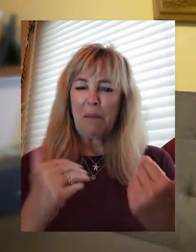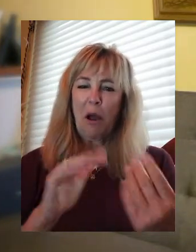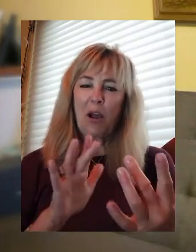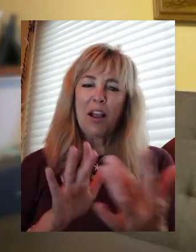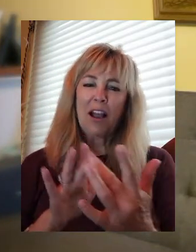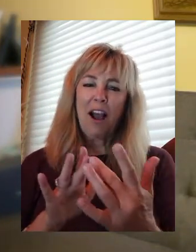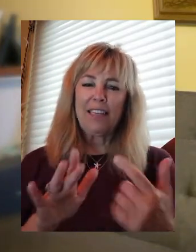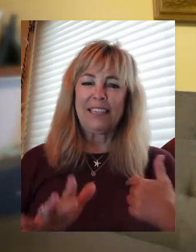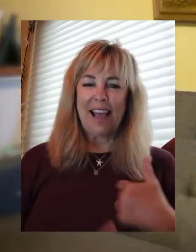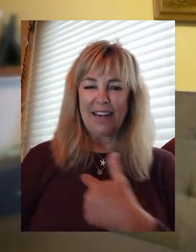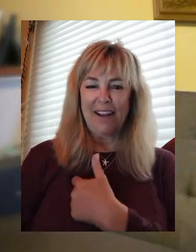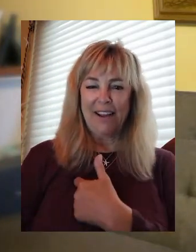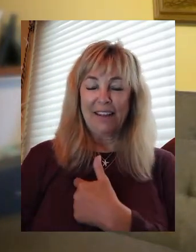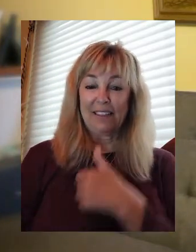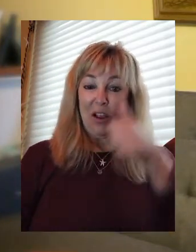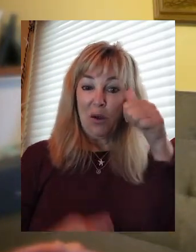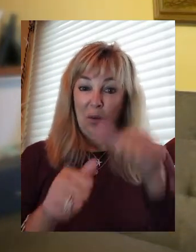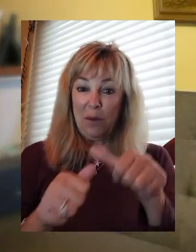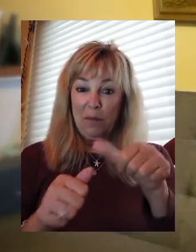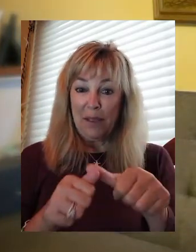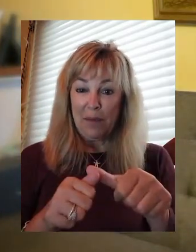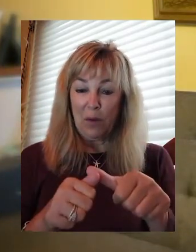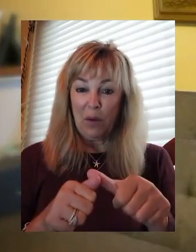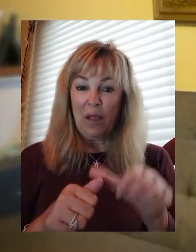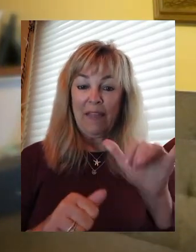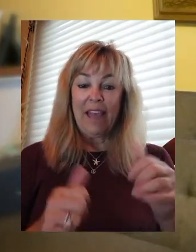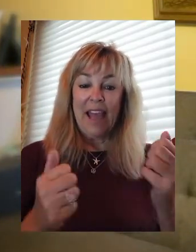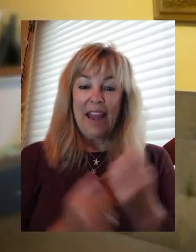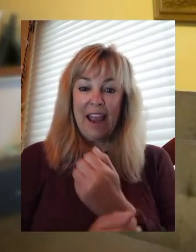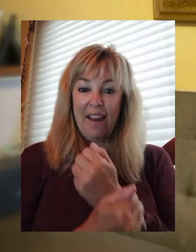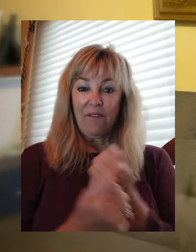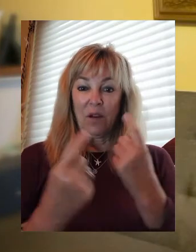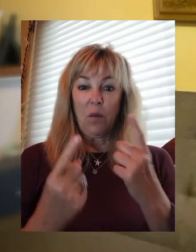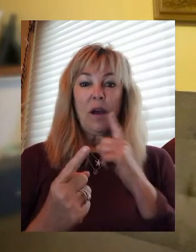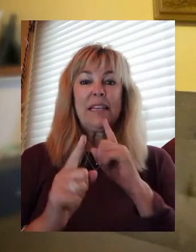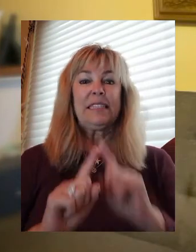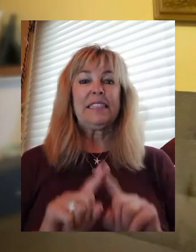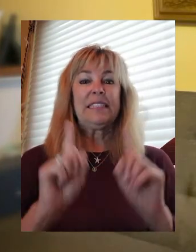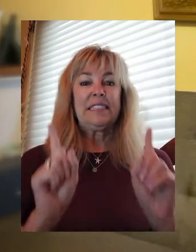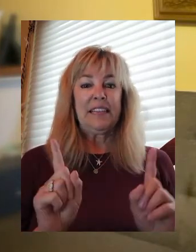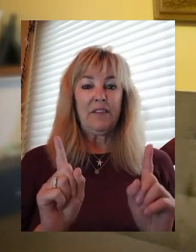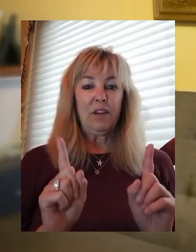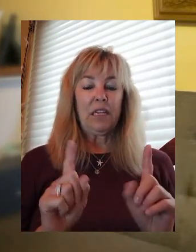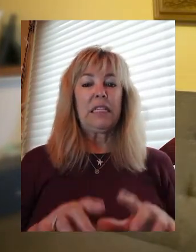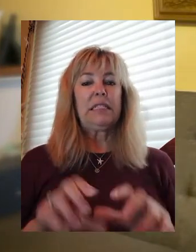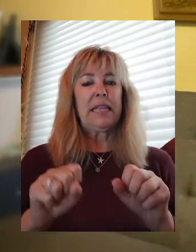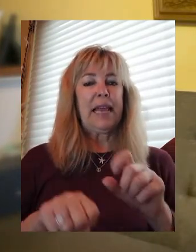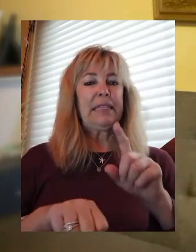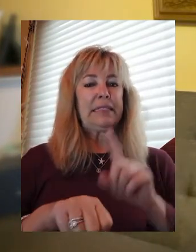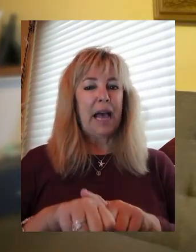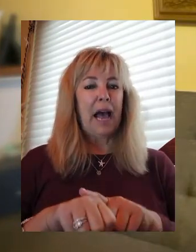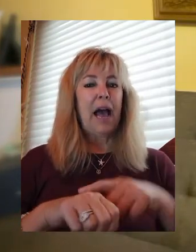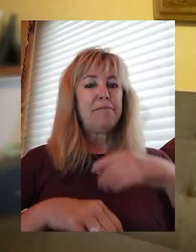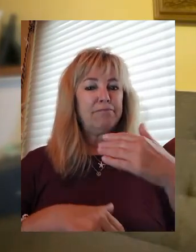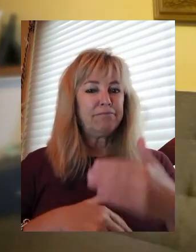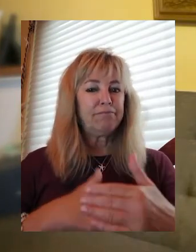And remember that everybody is different and it takes time. And it's a good thing to do